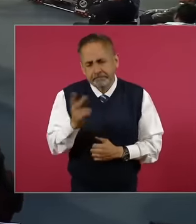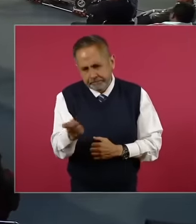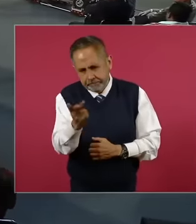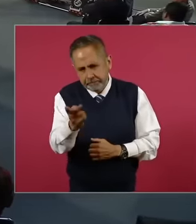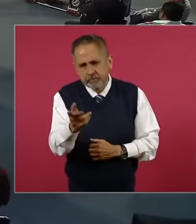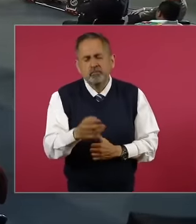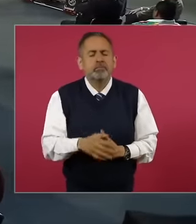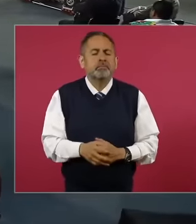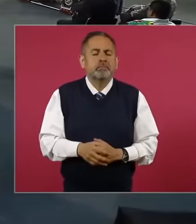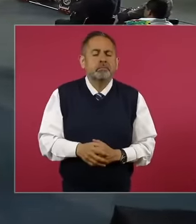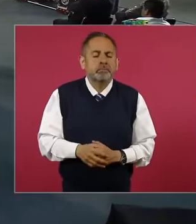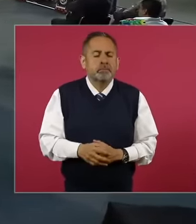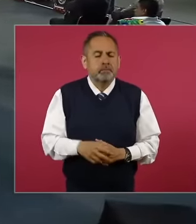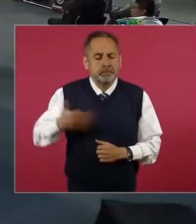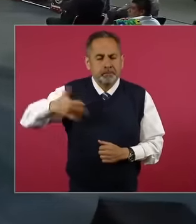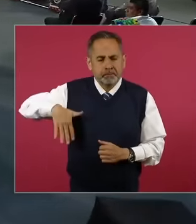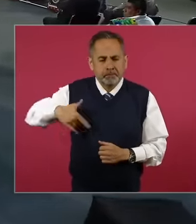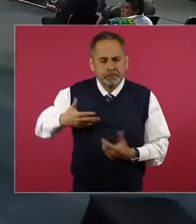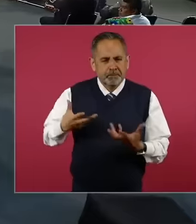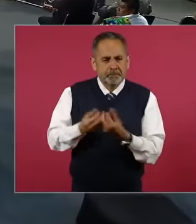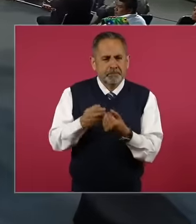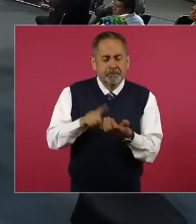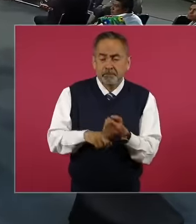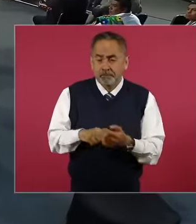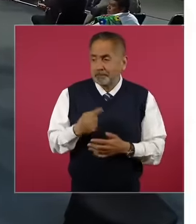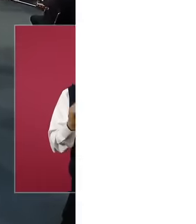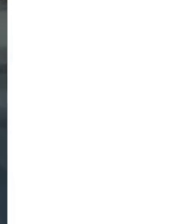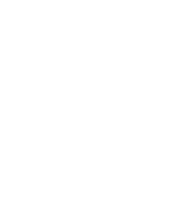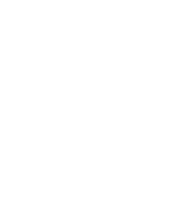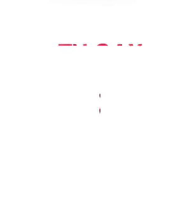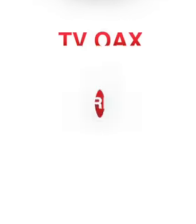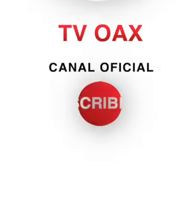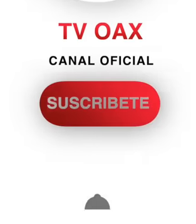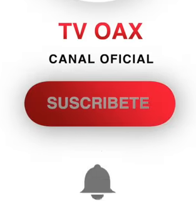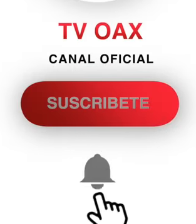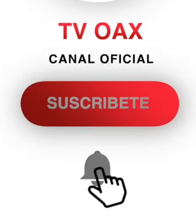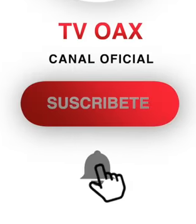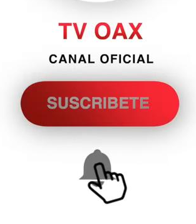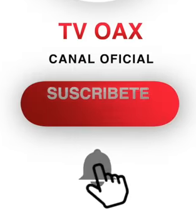who was speaking a moment ago this weekend had activities typical of the rescue of the